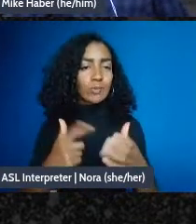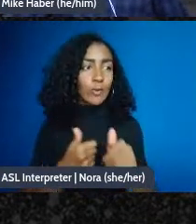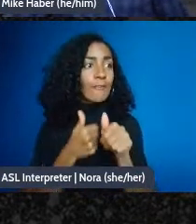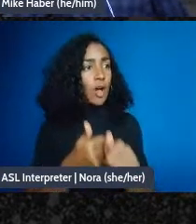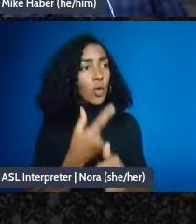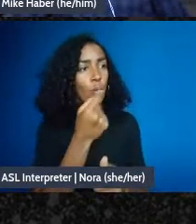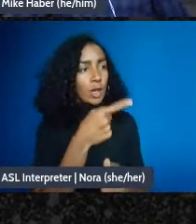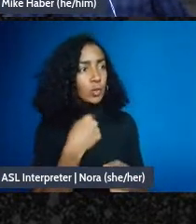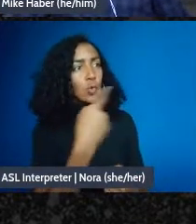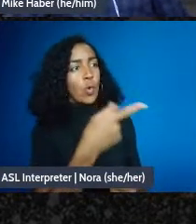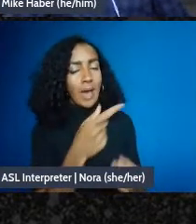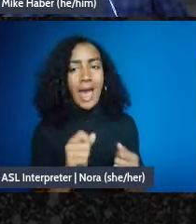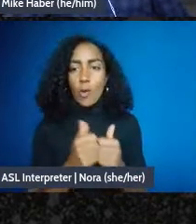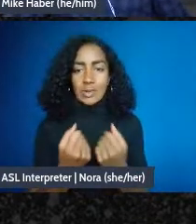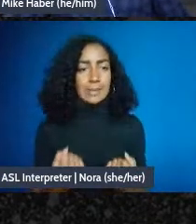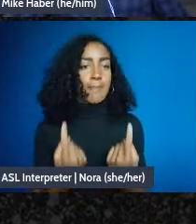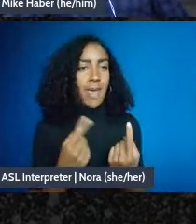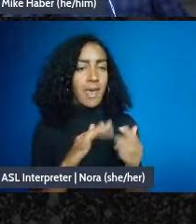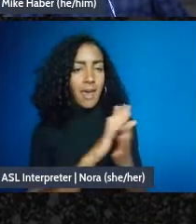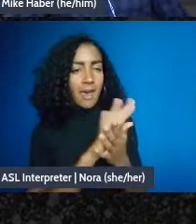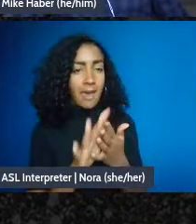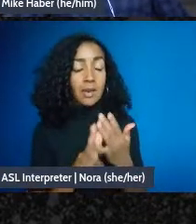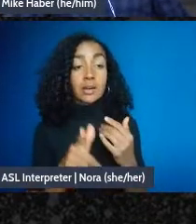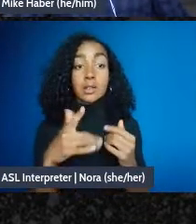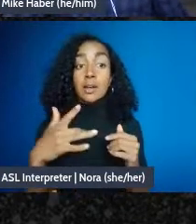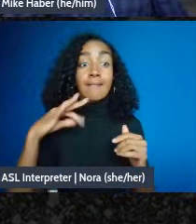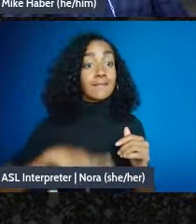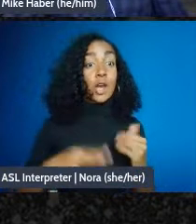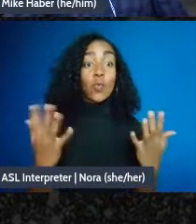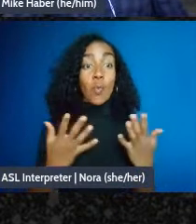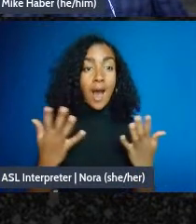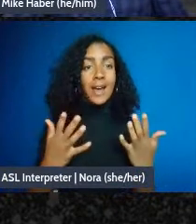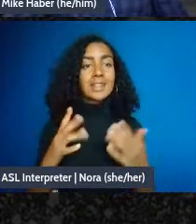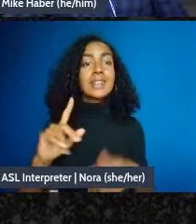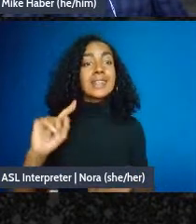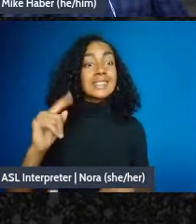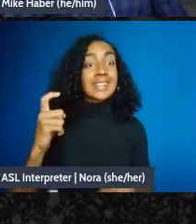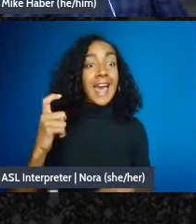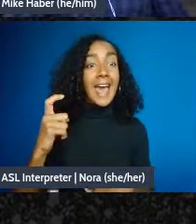does save a lot of tax headaches because you are taking advantage of the fiscal sponsors